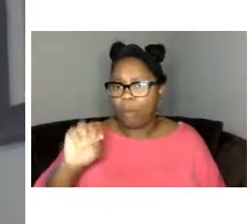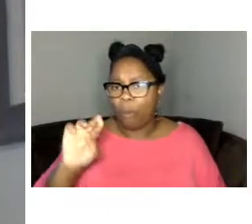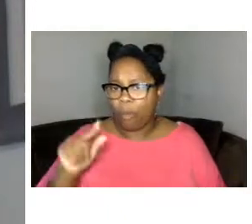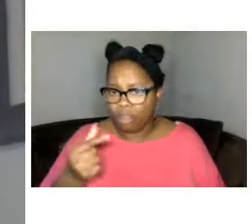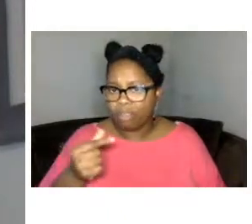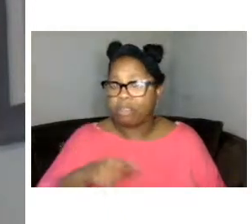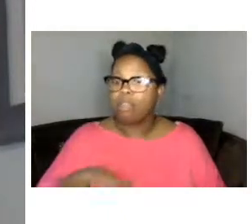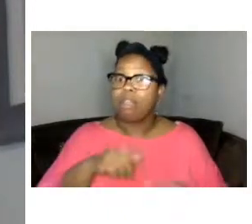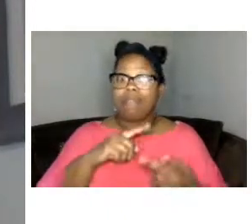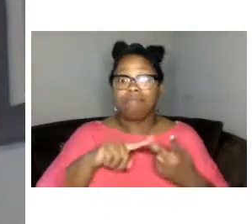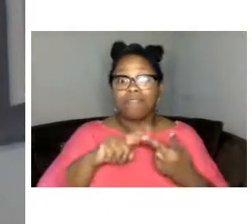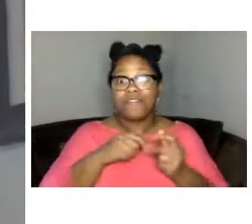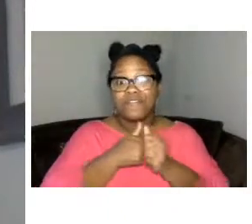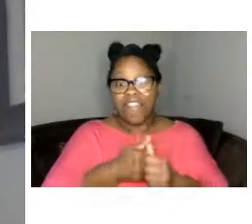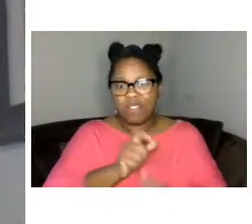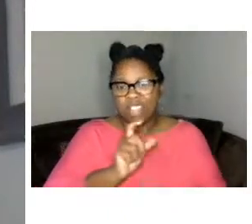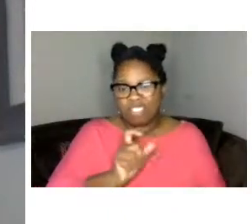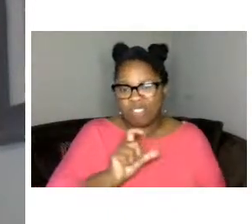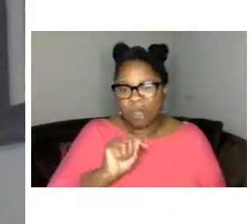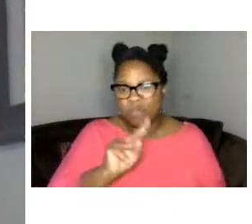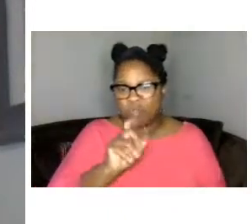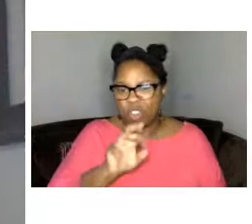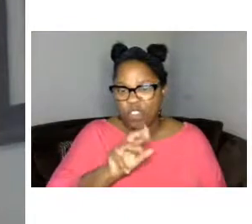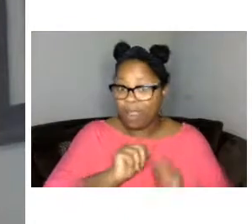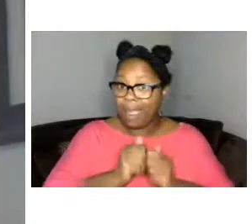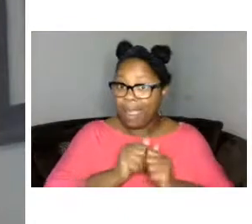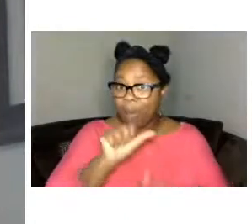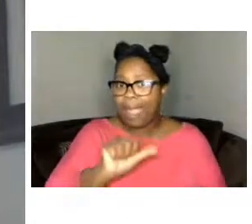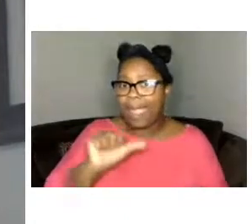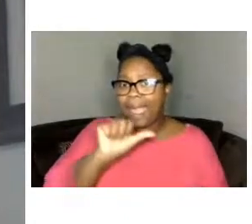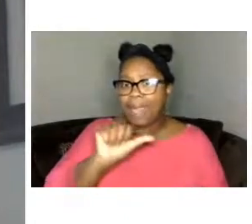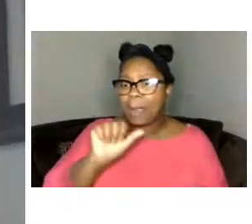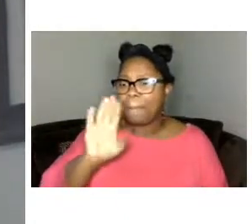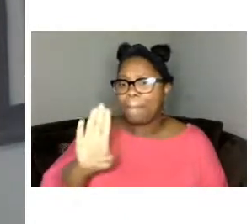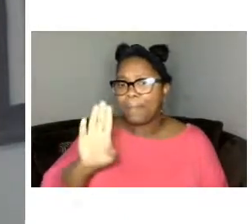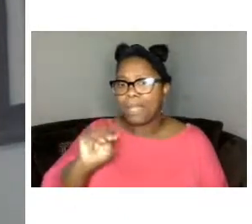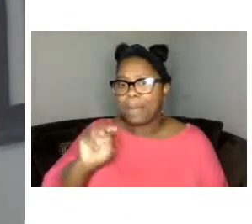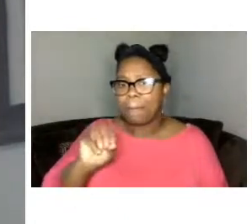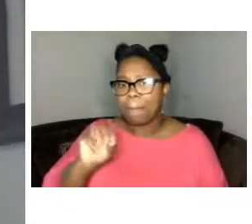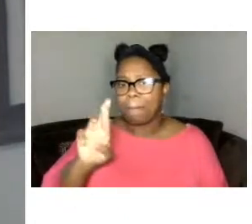at be more h.a please enjoy the films and thank you for